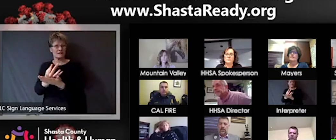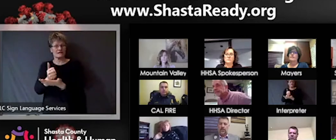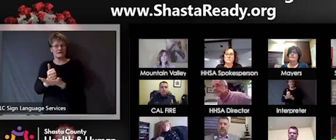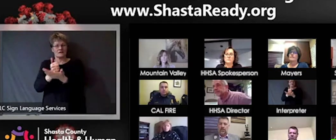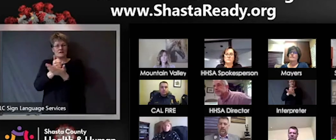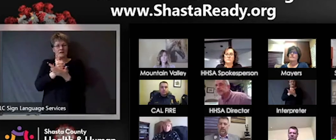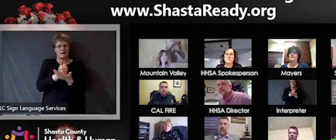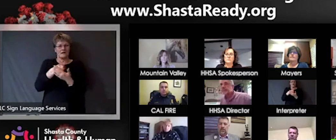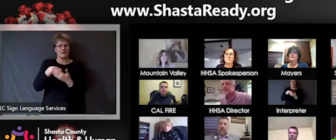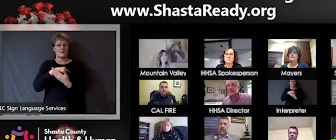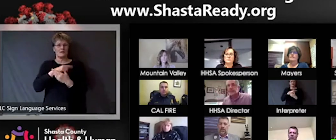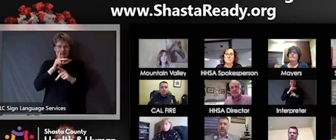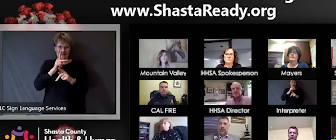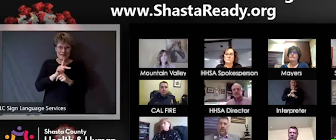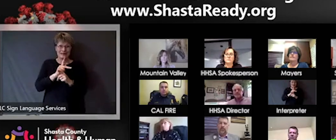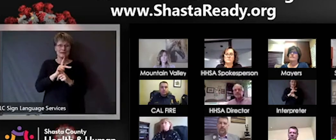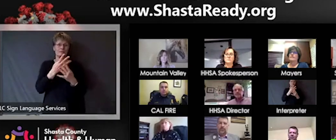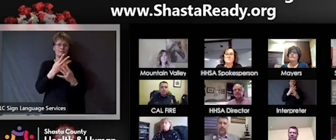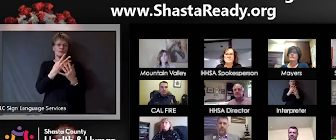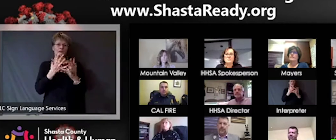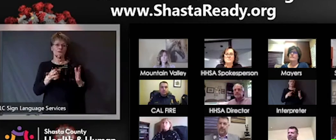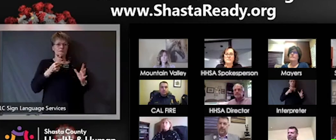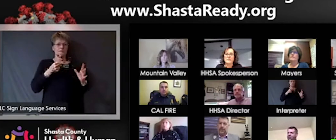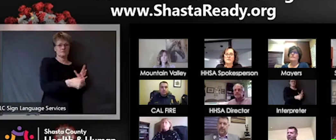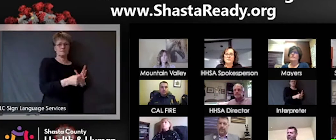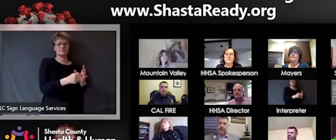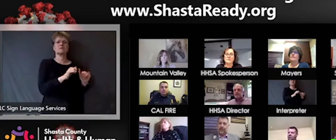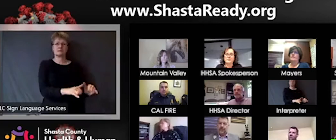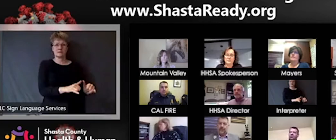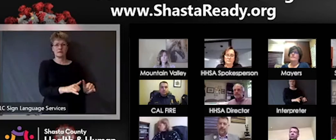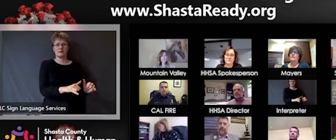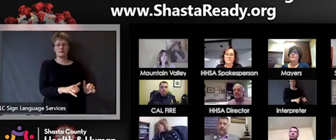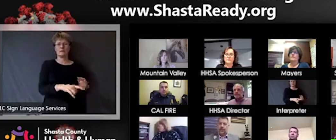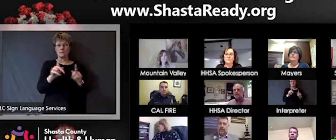obviously, but the state will be reimbursing the county for holding on to